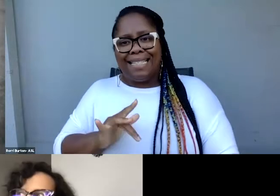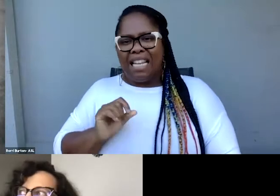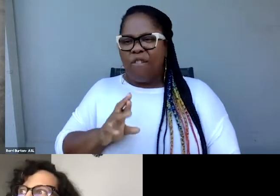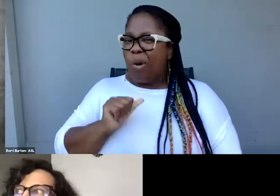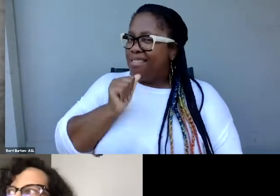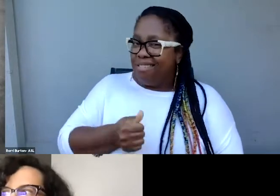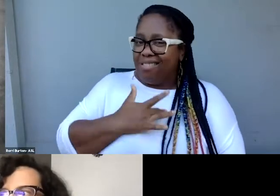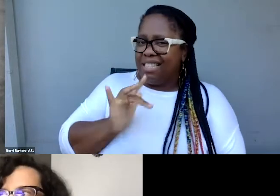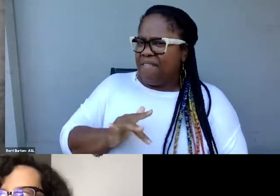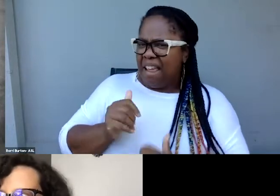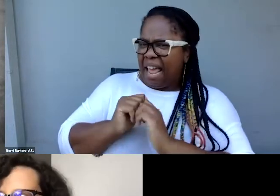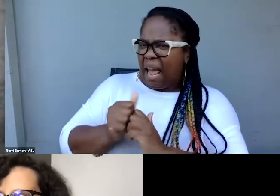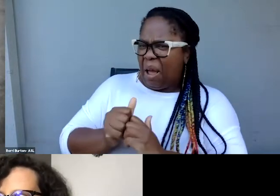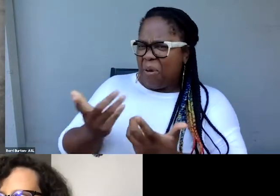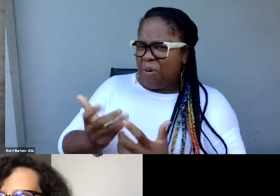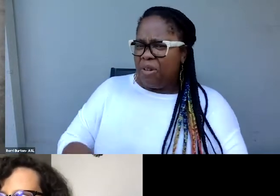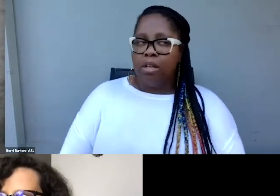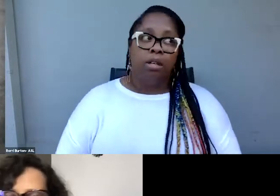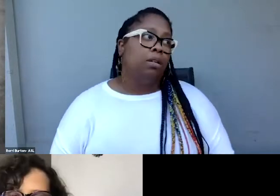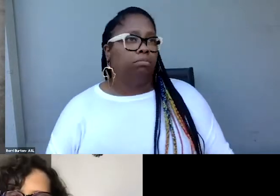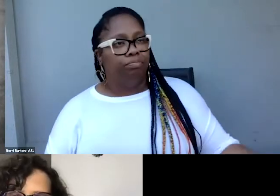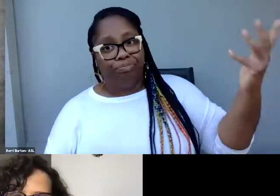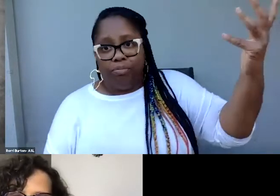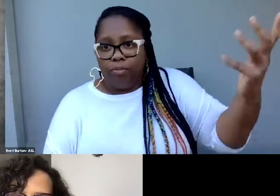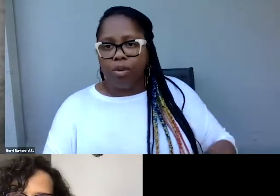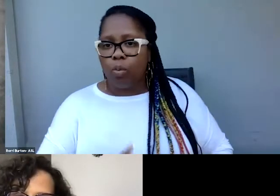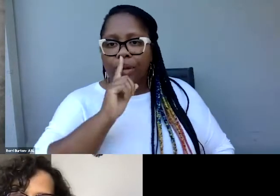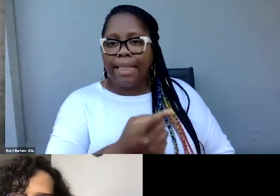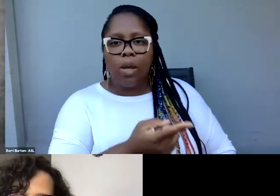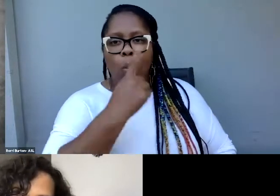Well, gosh, one example really goes to